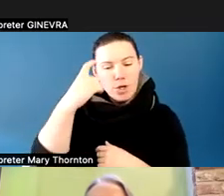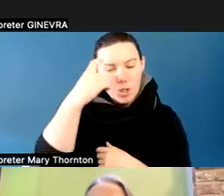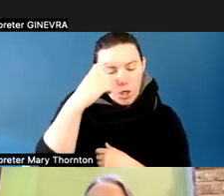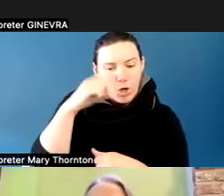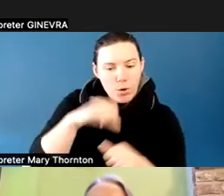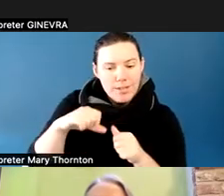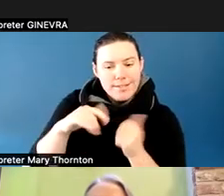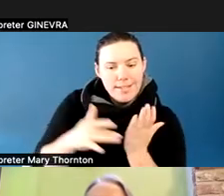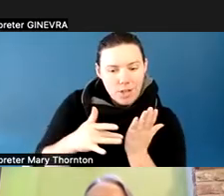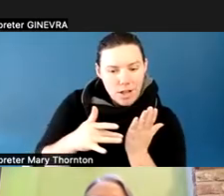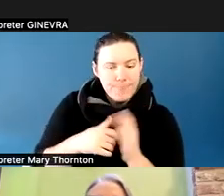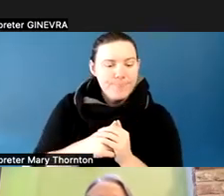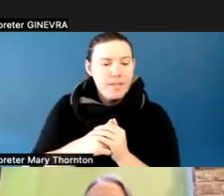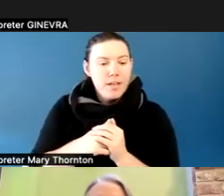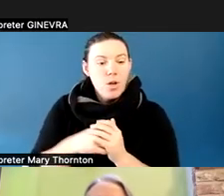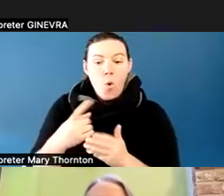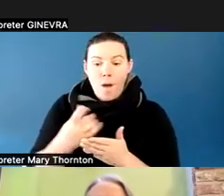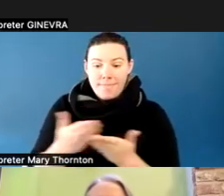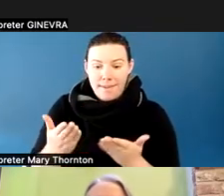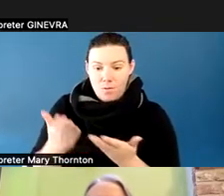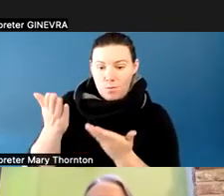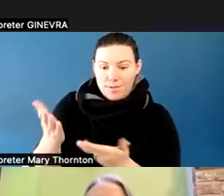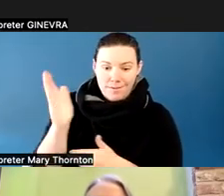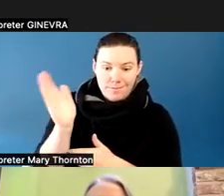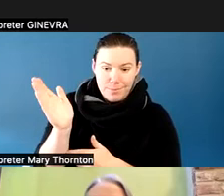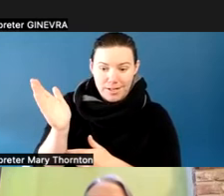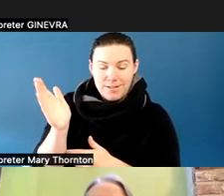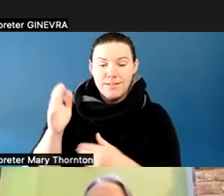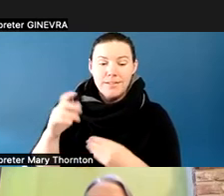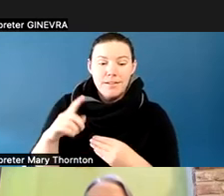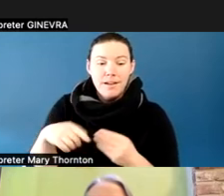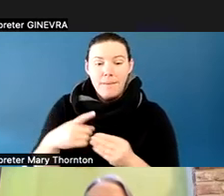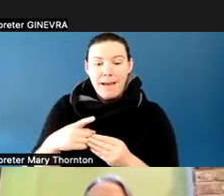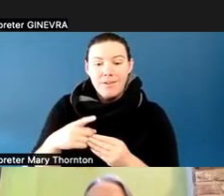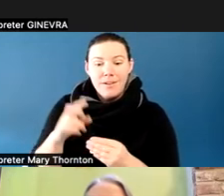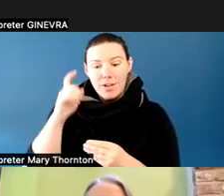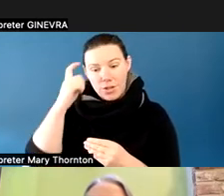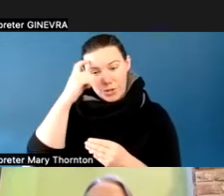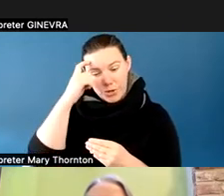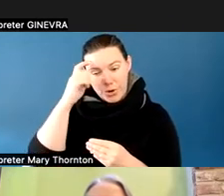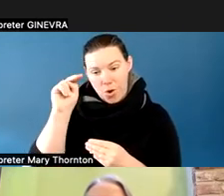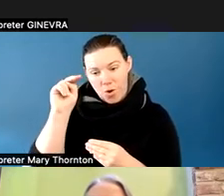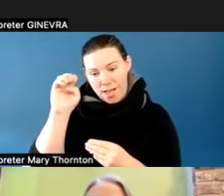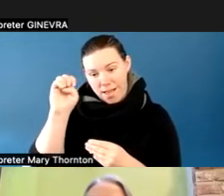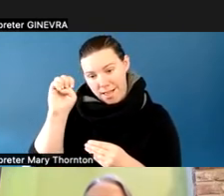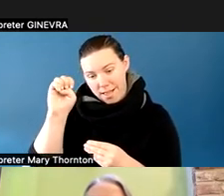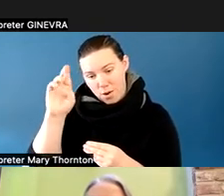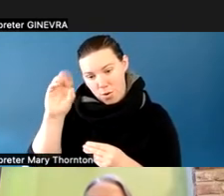about the ethics of tinkering around with the human brain and get their ideas about the ethical implications